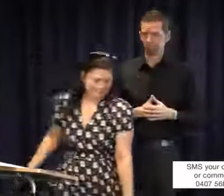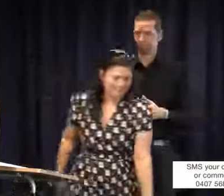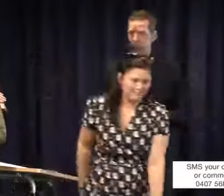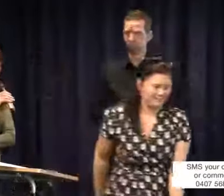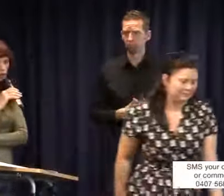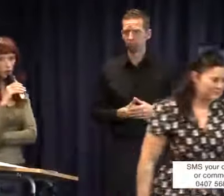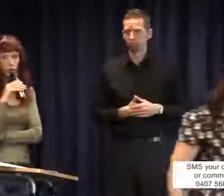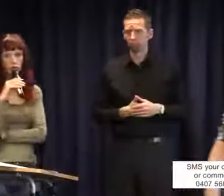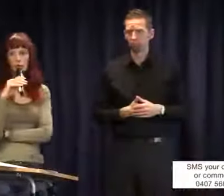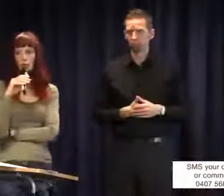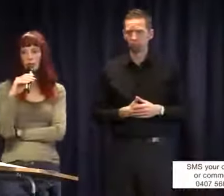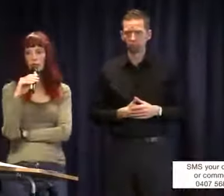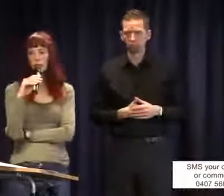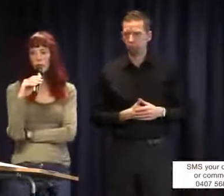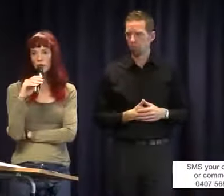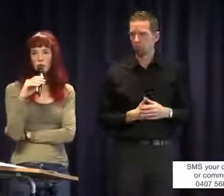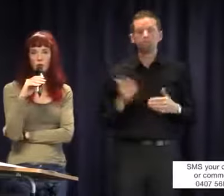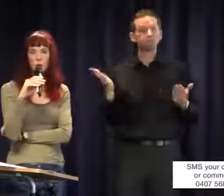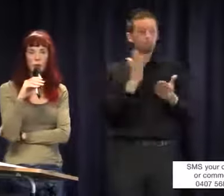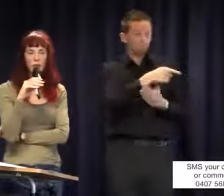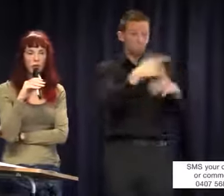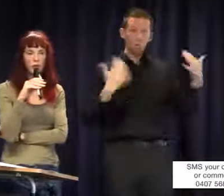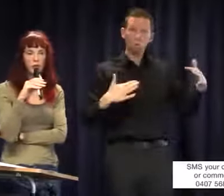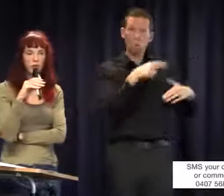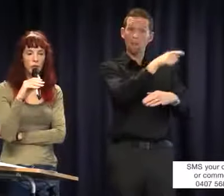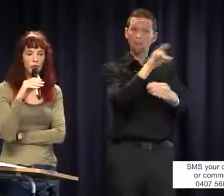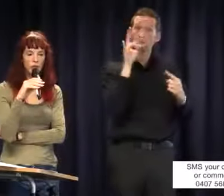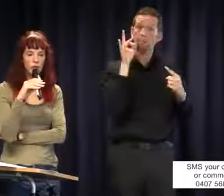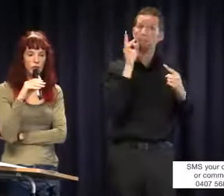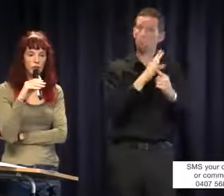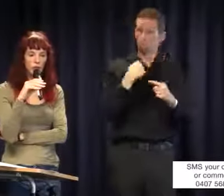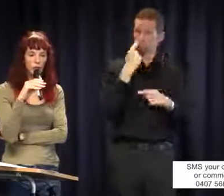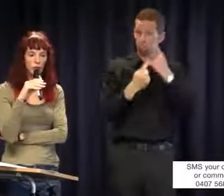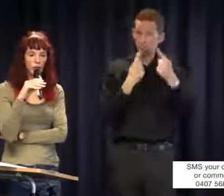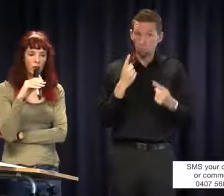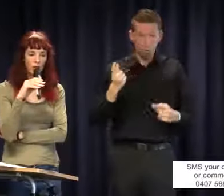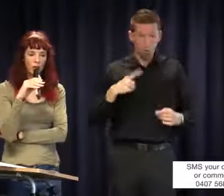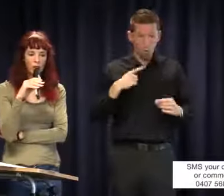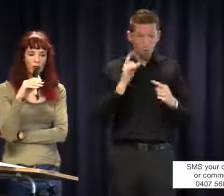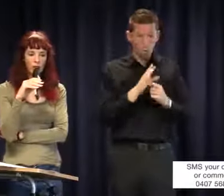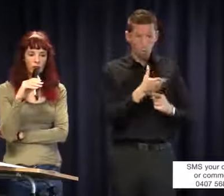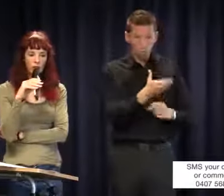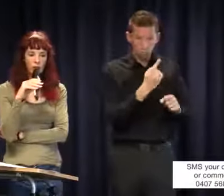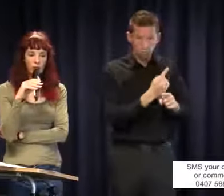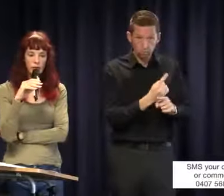Look, this is really relevant and I'll tell you why. As you've mentioned, a lot of deaf